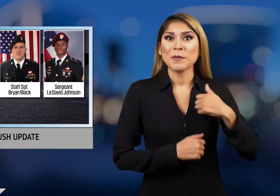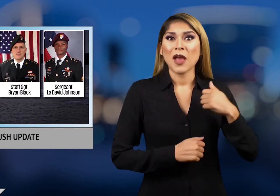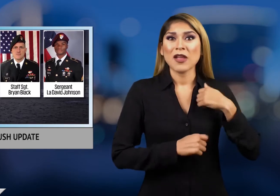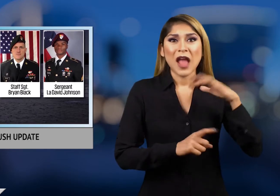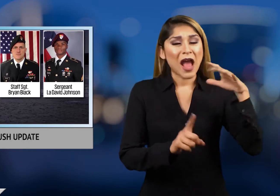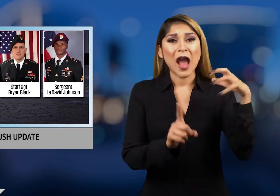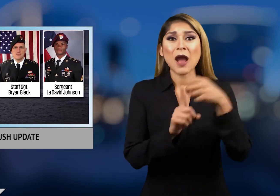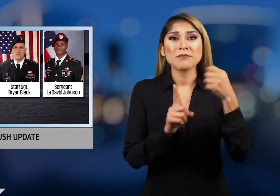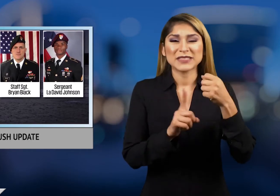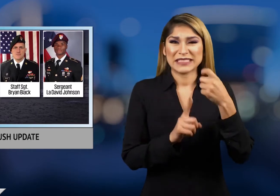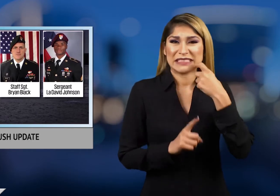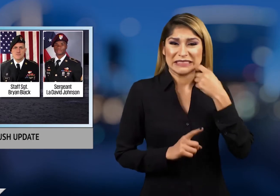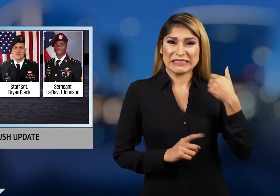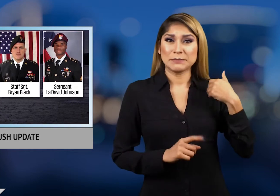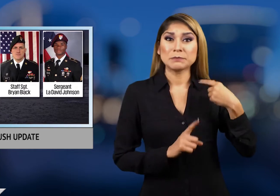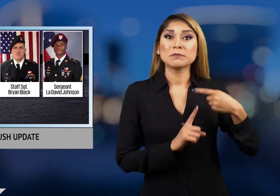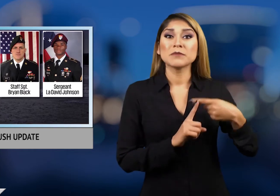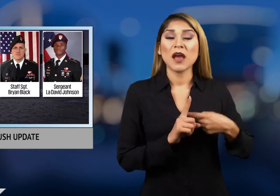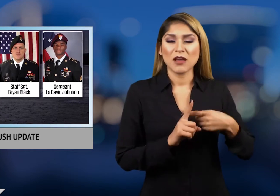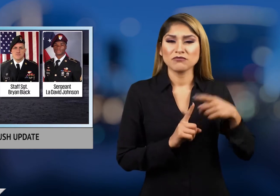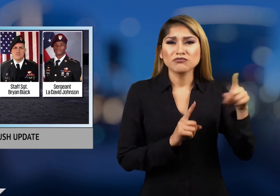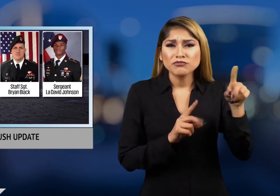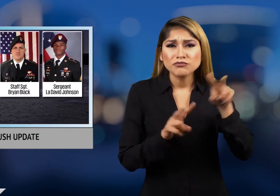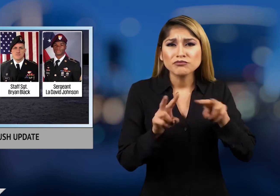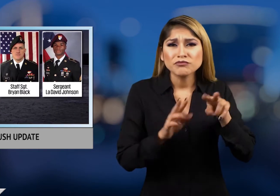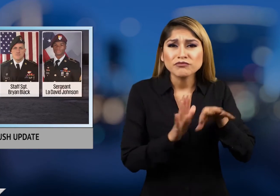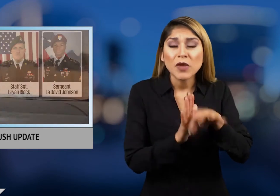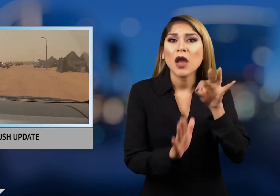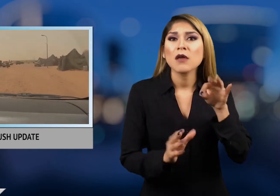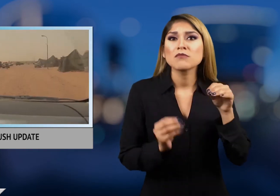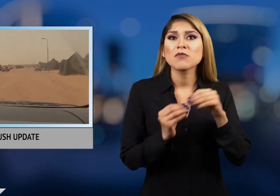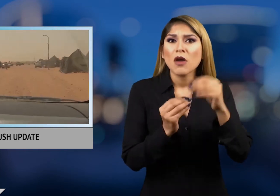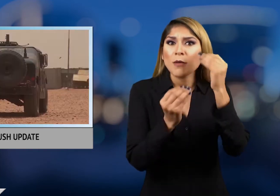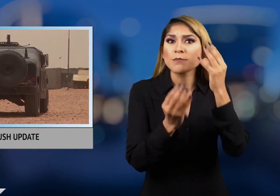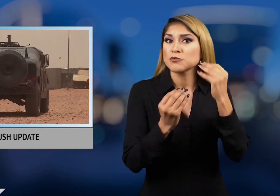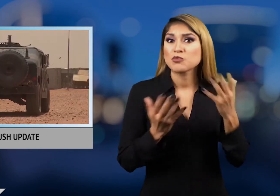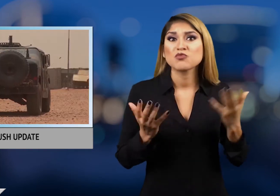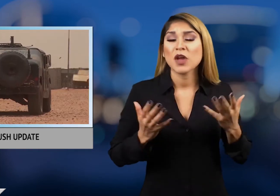during the attack in Niger, Africa earlier this month.